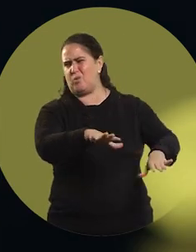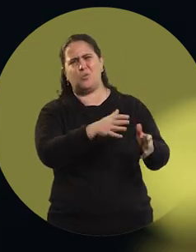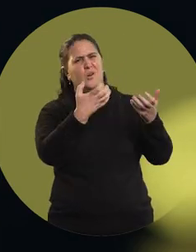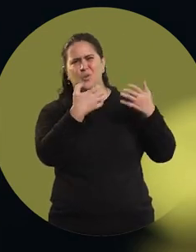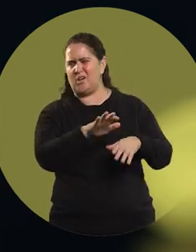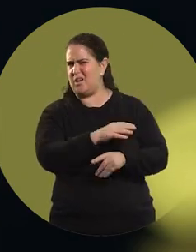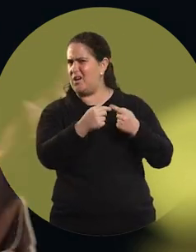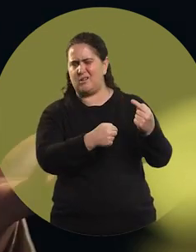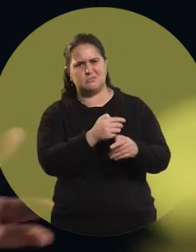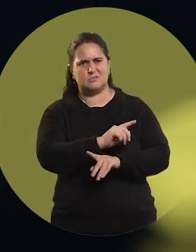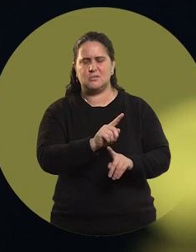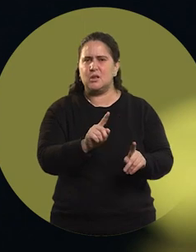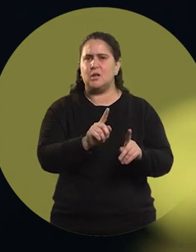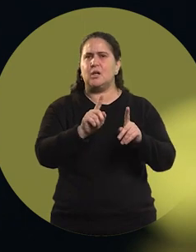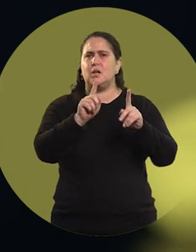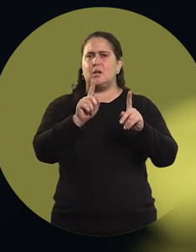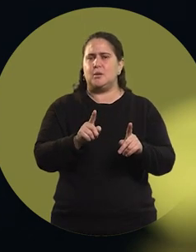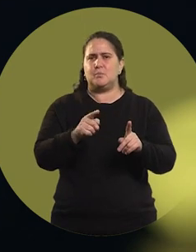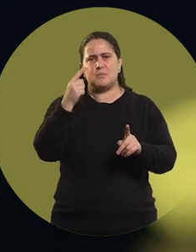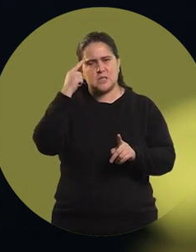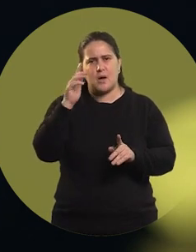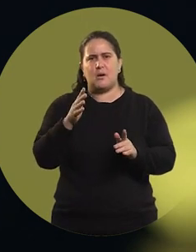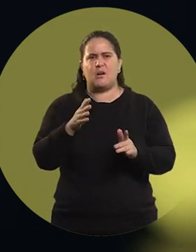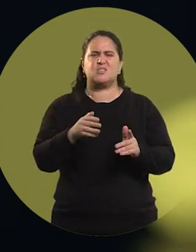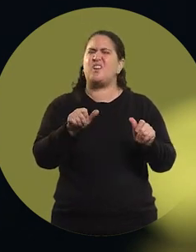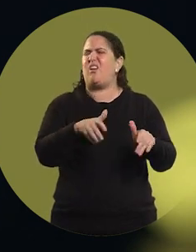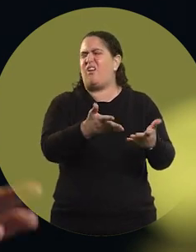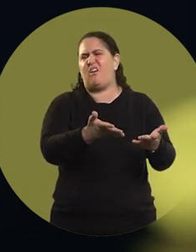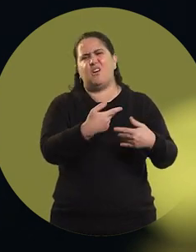I said: "What am I doing here?"